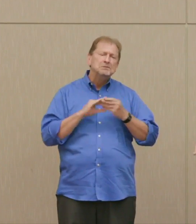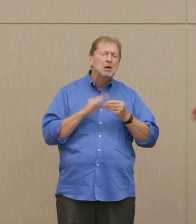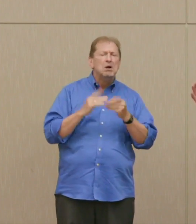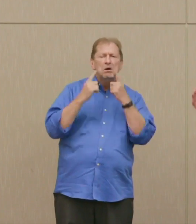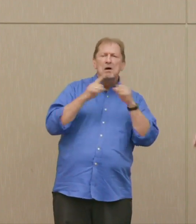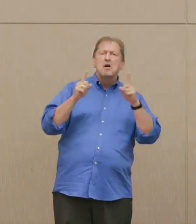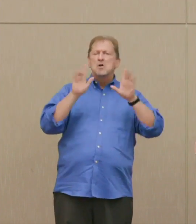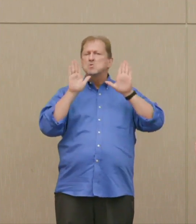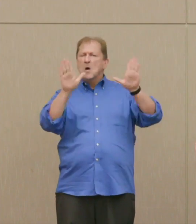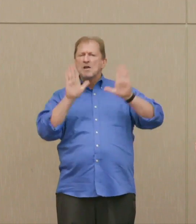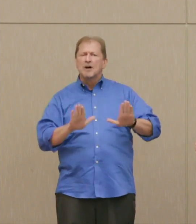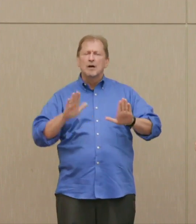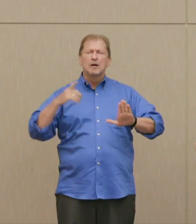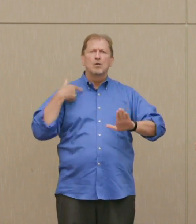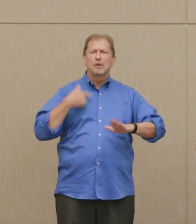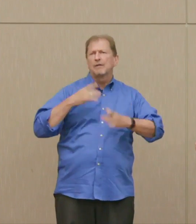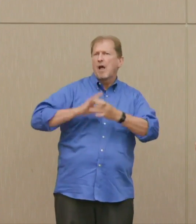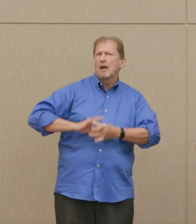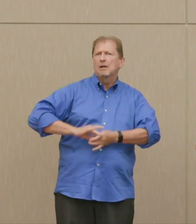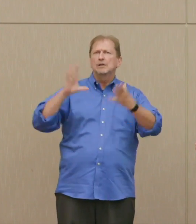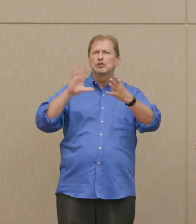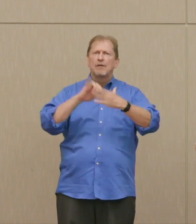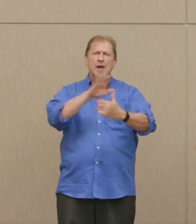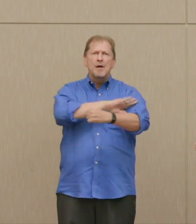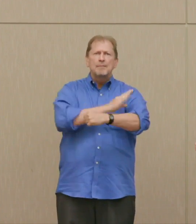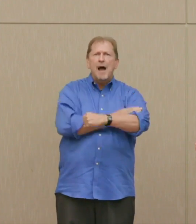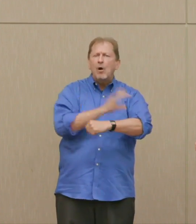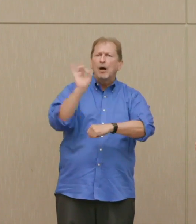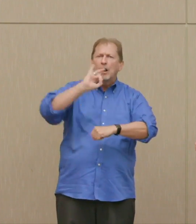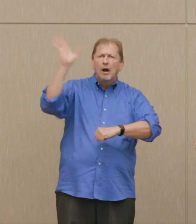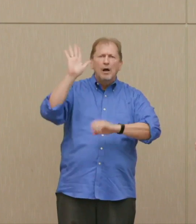We've unleashed the powers of the sun," and so forth, he was very triumphant.